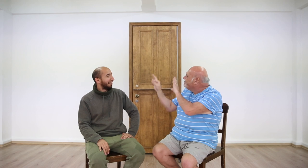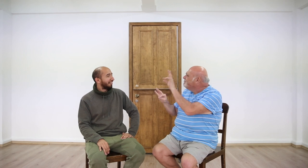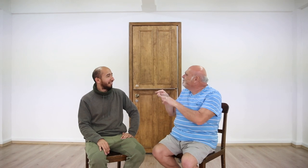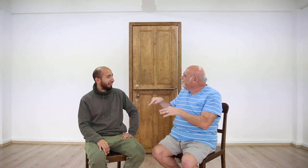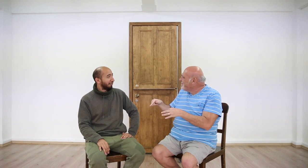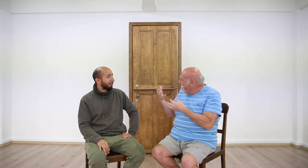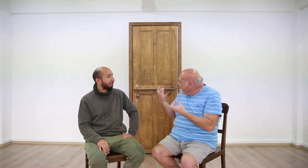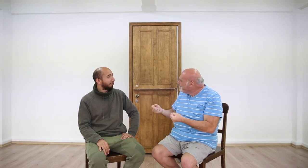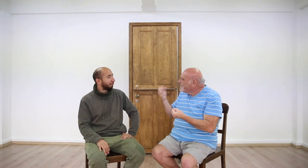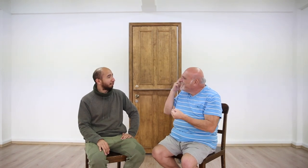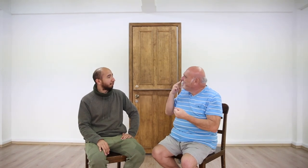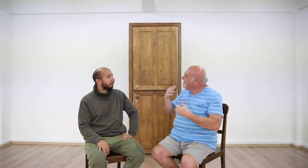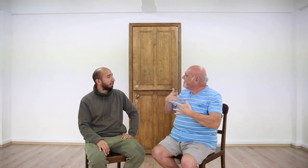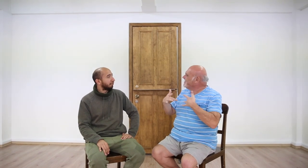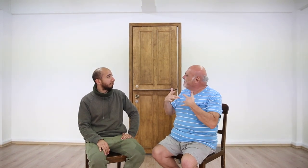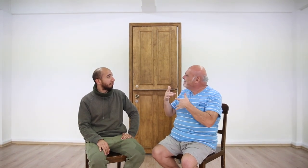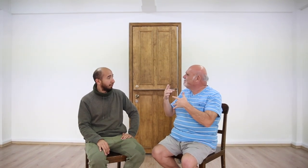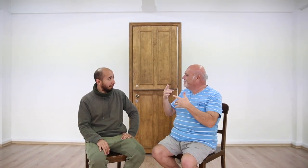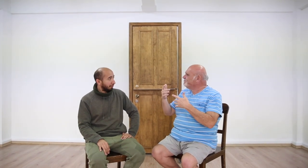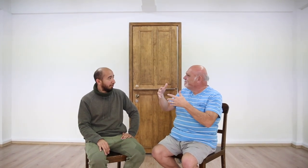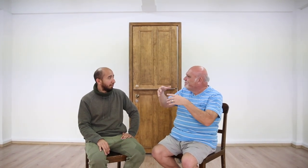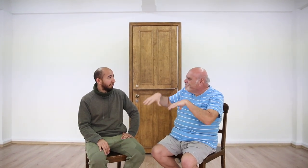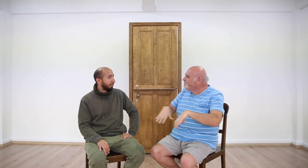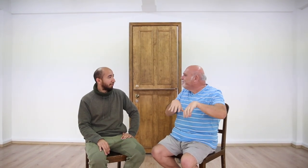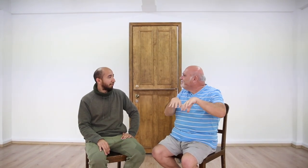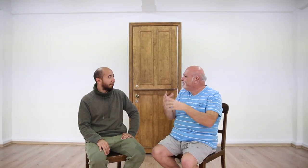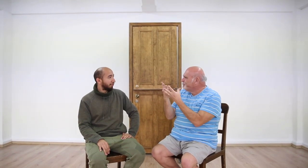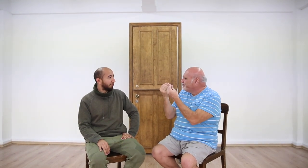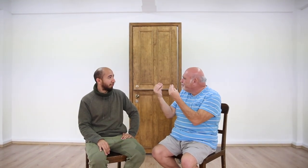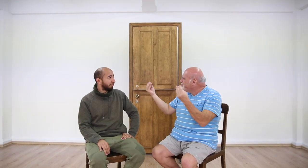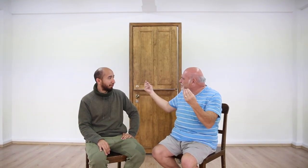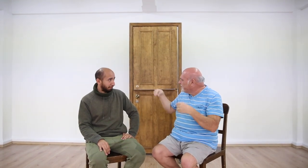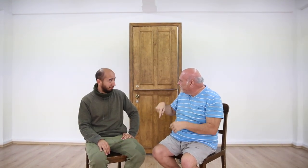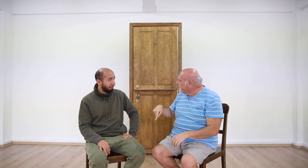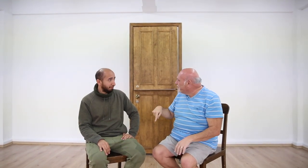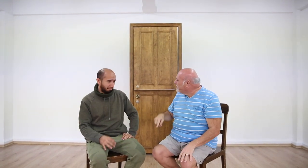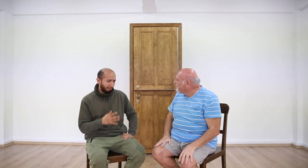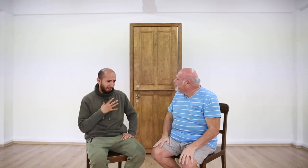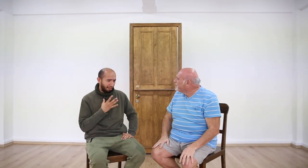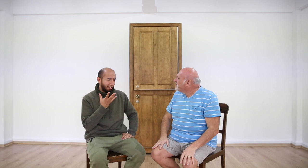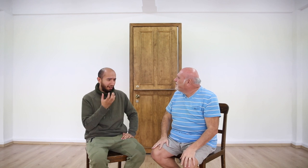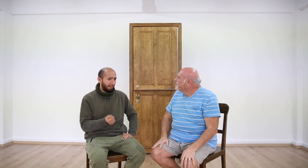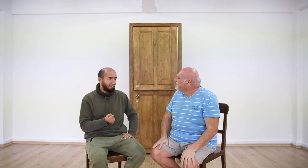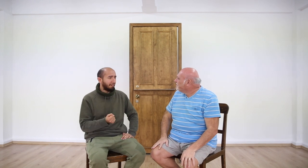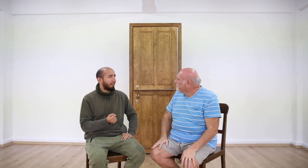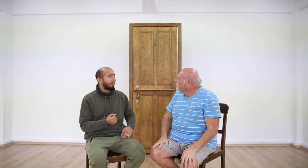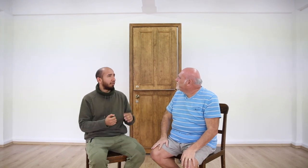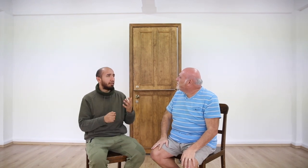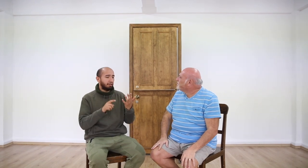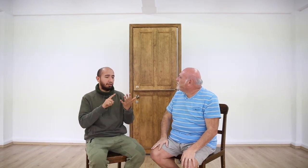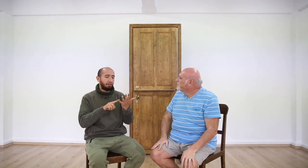Are there many Deaf theater performers here? [Eduardo]: Yes, there are.